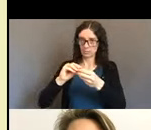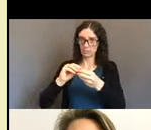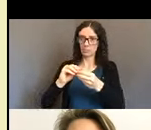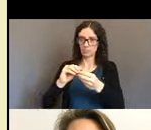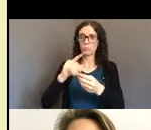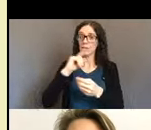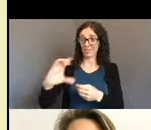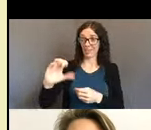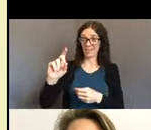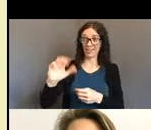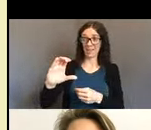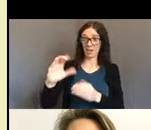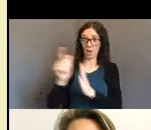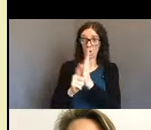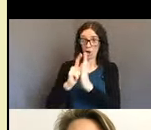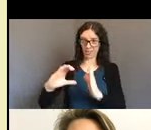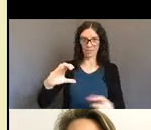a further clarification, in our state.